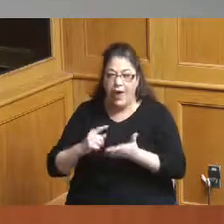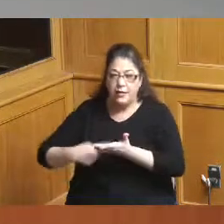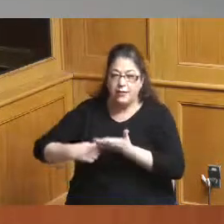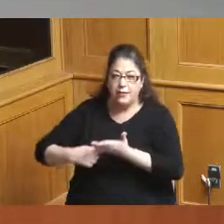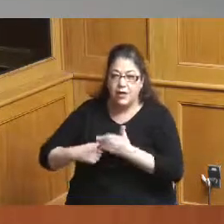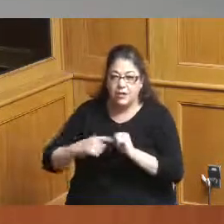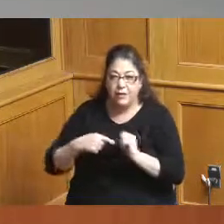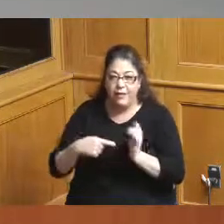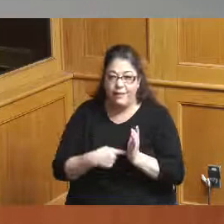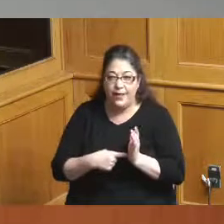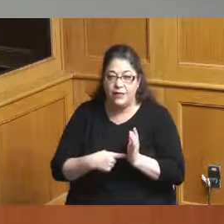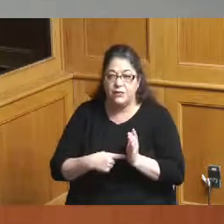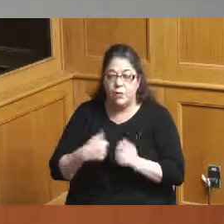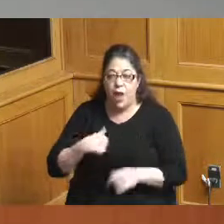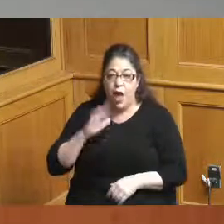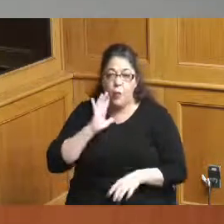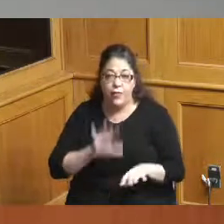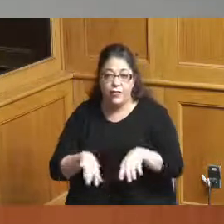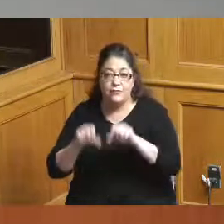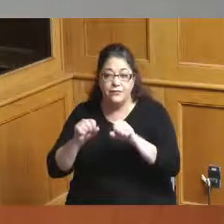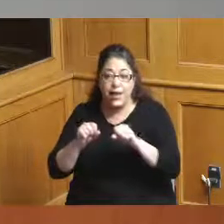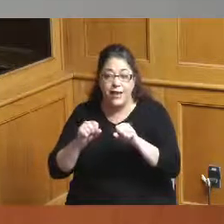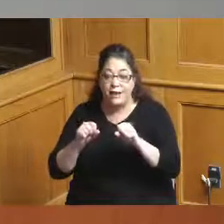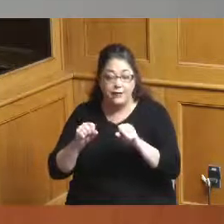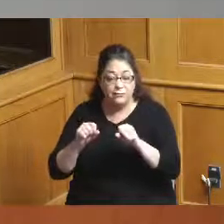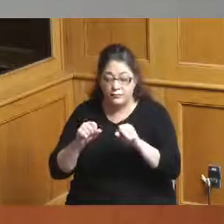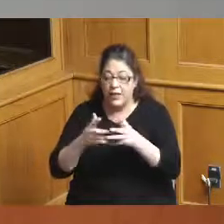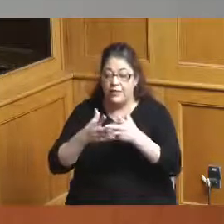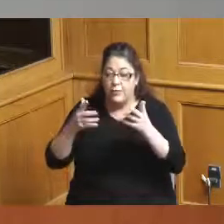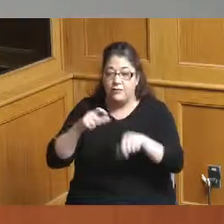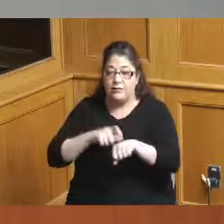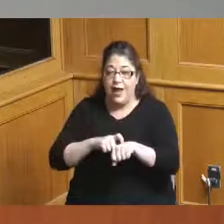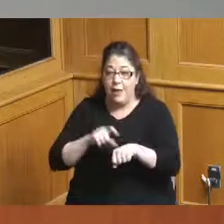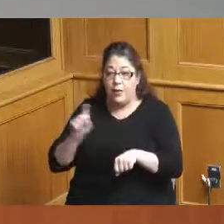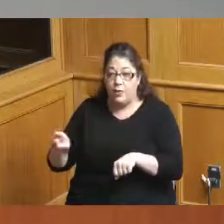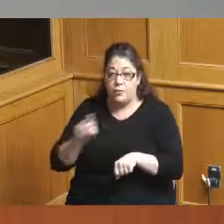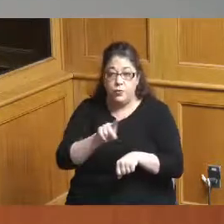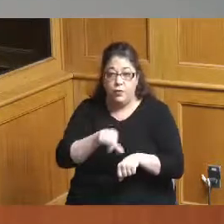I will take as much time as the other offices need to take but I am fully prepared to move